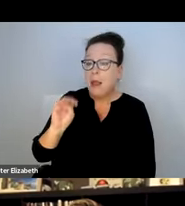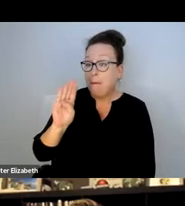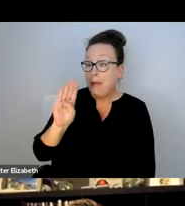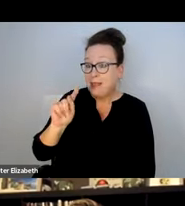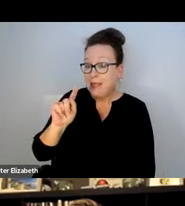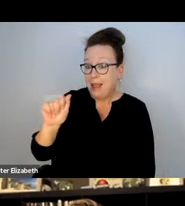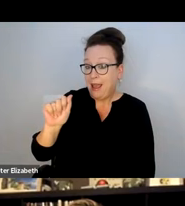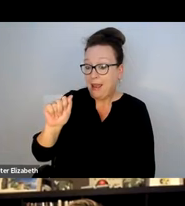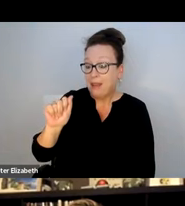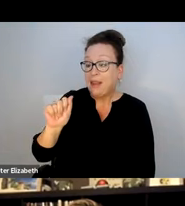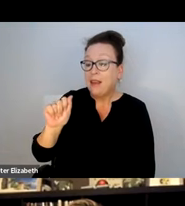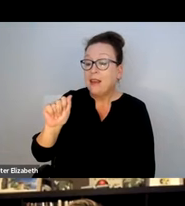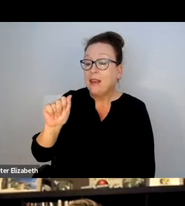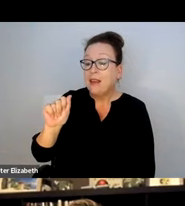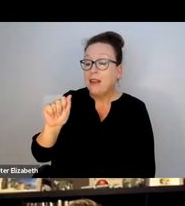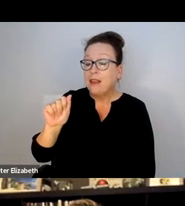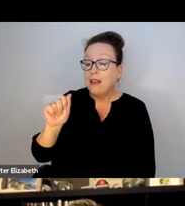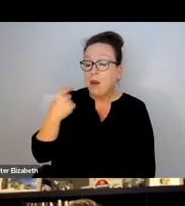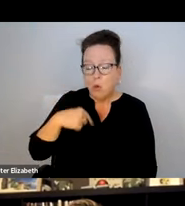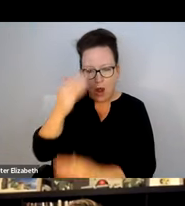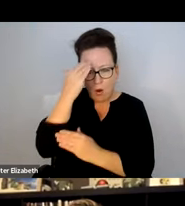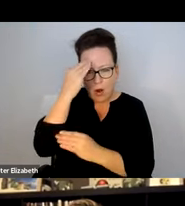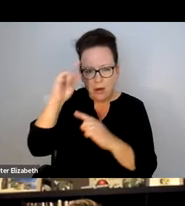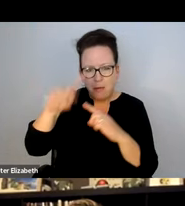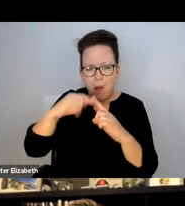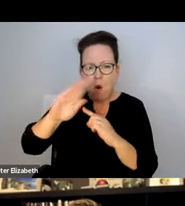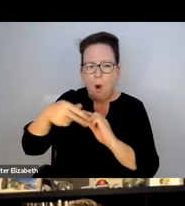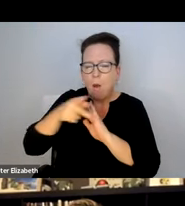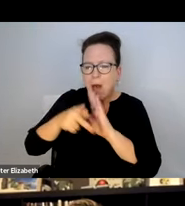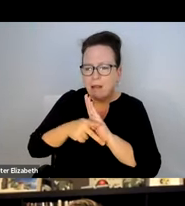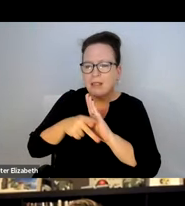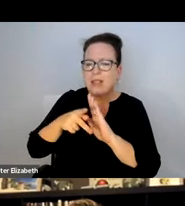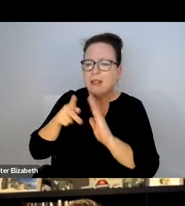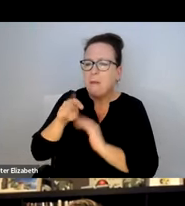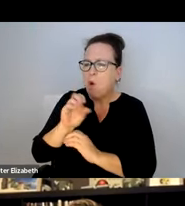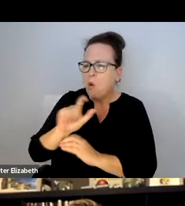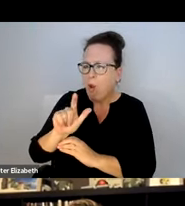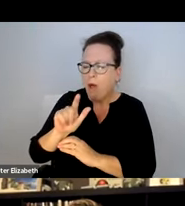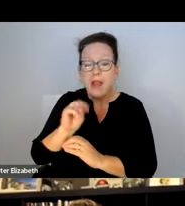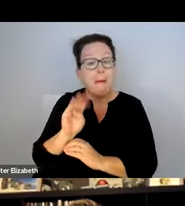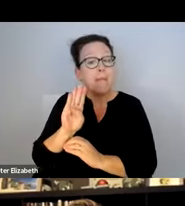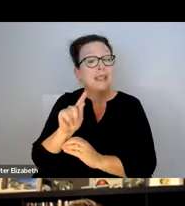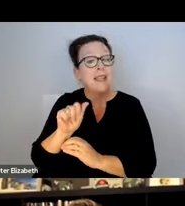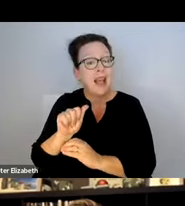JUST BY WAY OF A QUICK OVERVIEW, THE MBTA -- THE